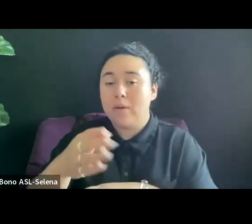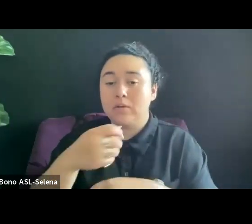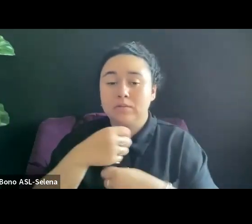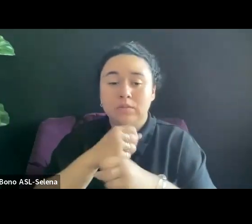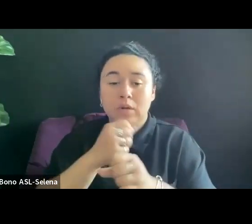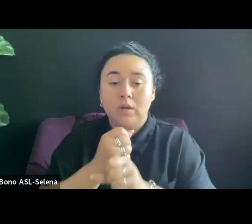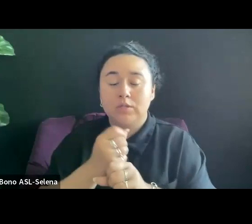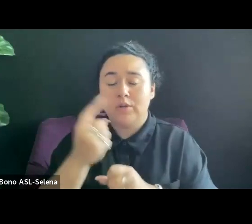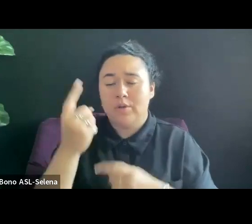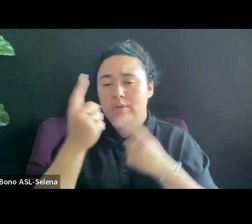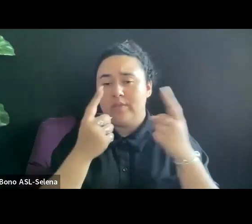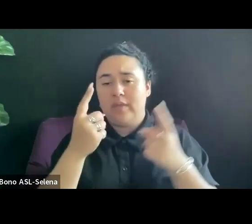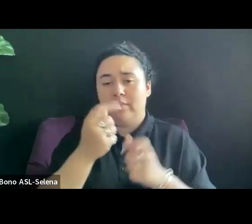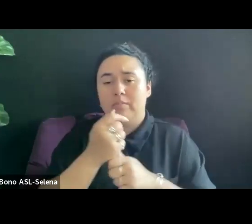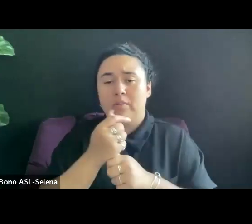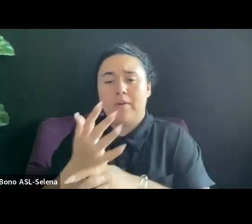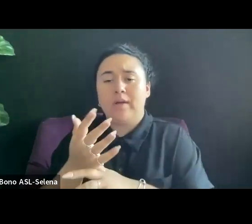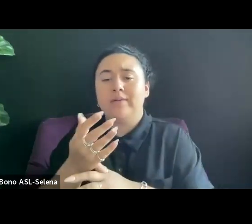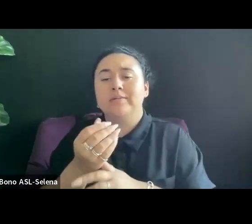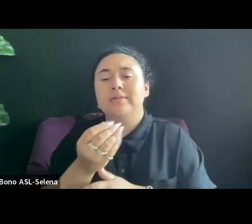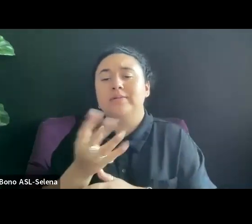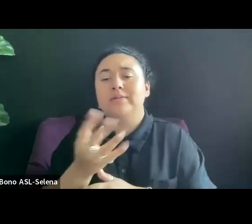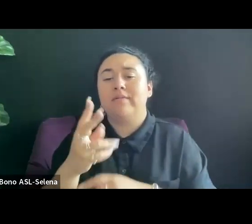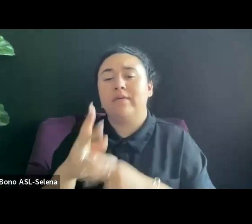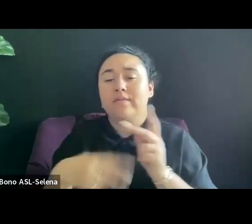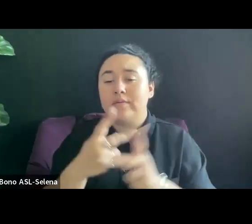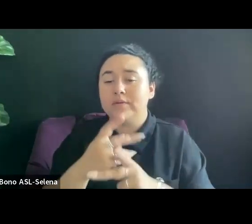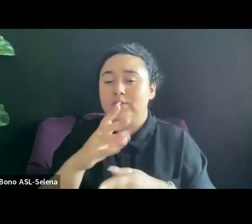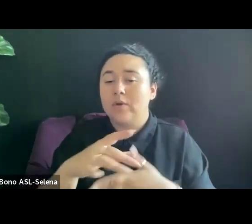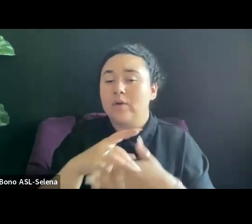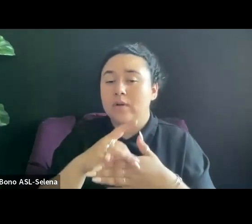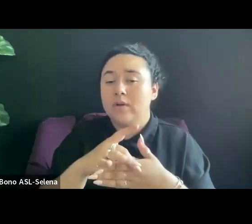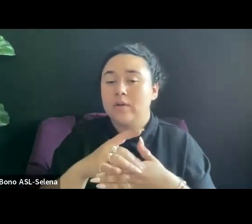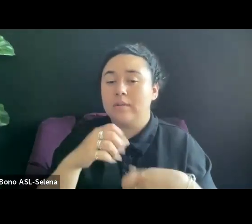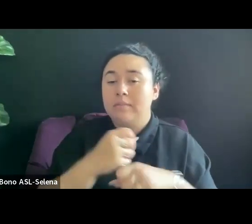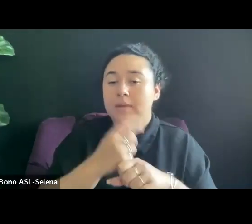CONTENT. MAKE A VERSION FOR THIS TV STATION OR THAT TV STATION.